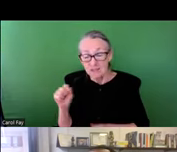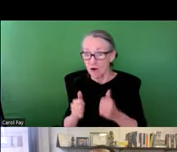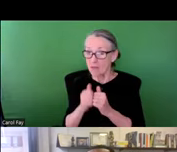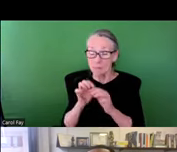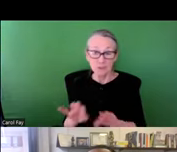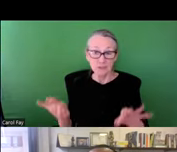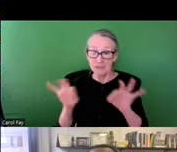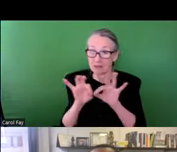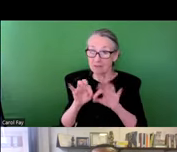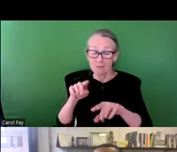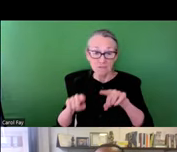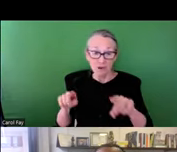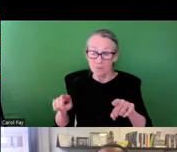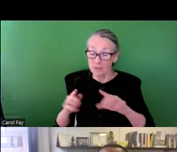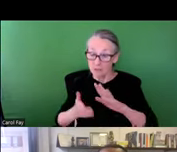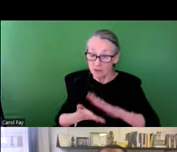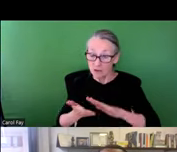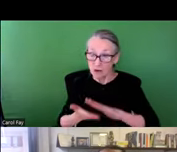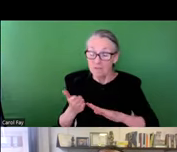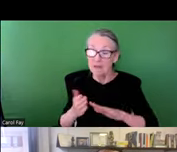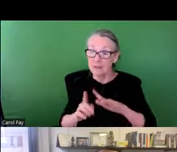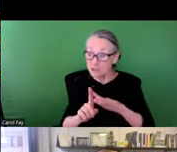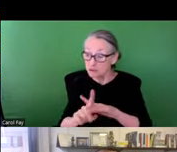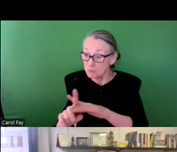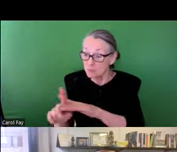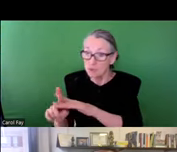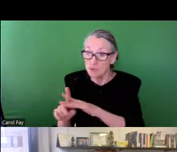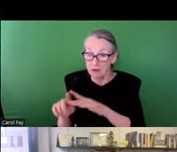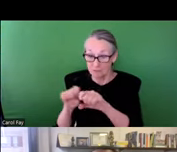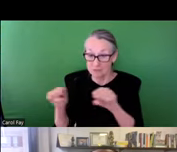social variables connected to race and class ultimately are the most significant variables